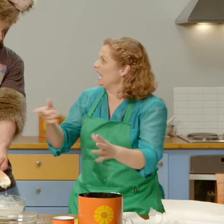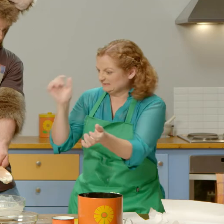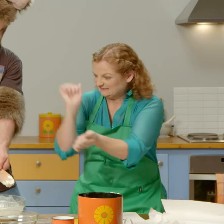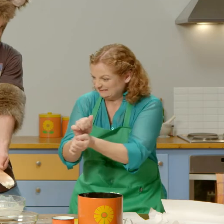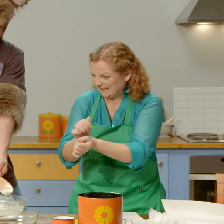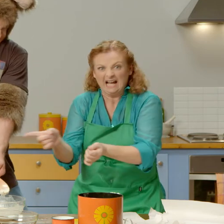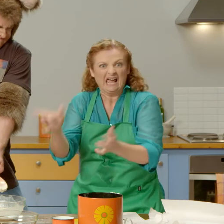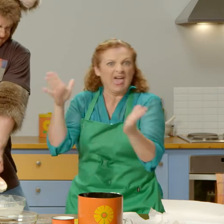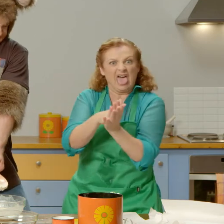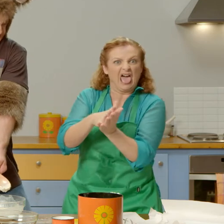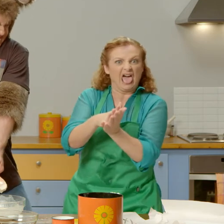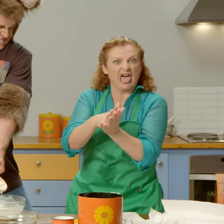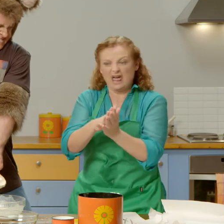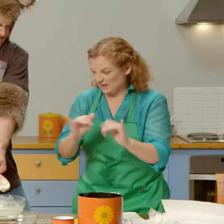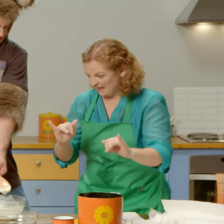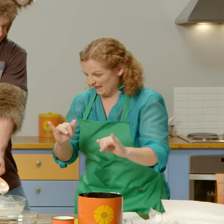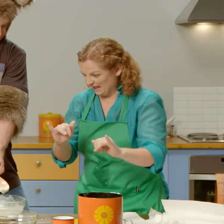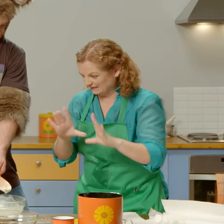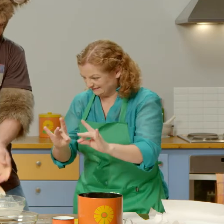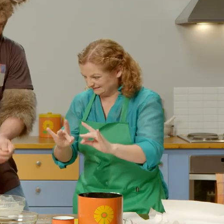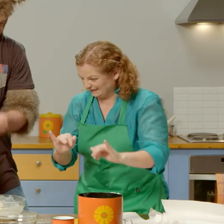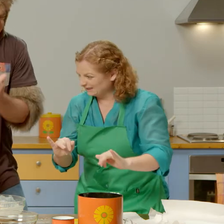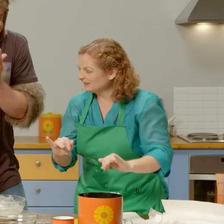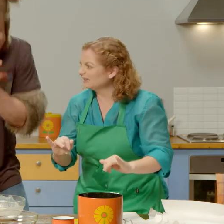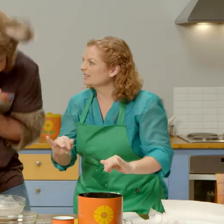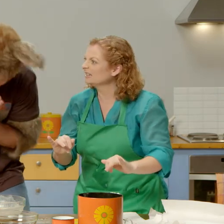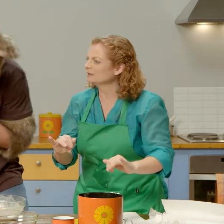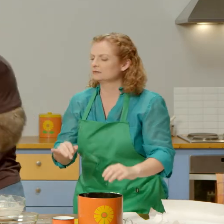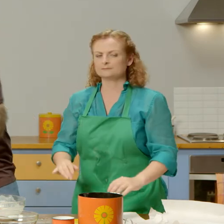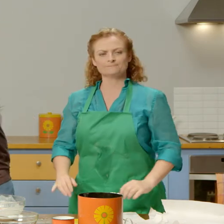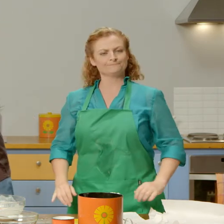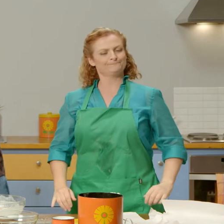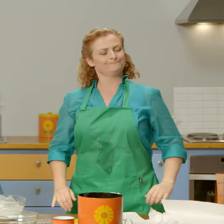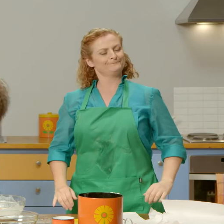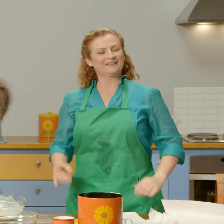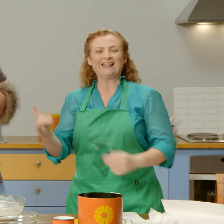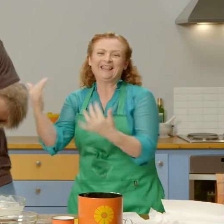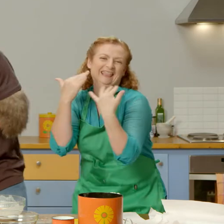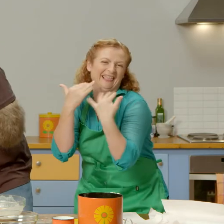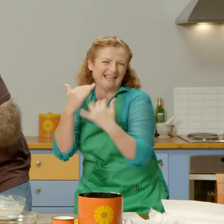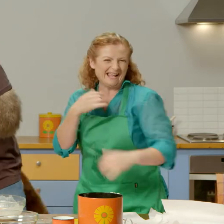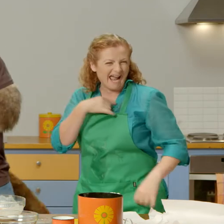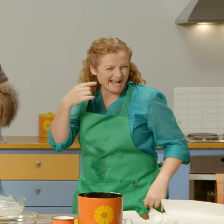Possum, are you stuck? He he he he he!